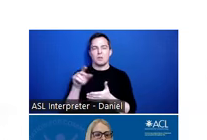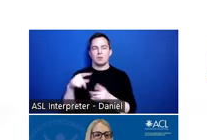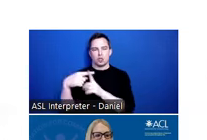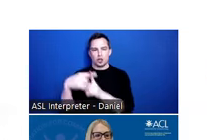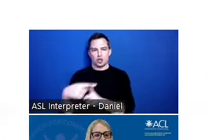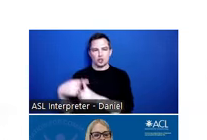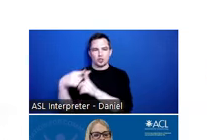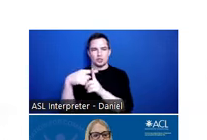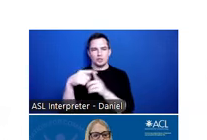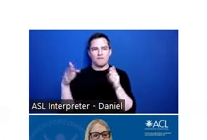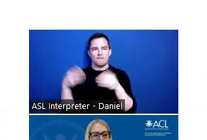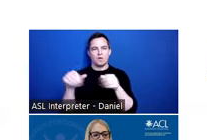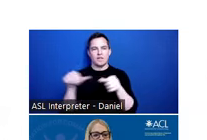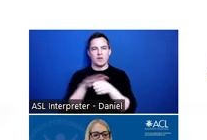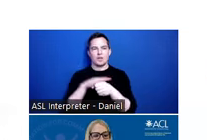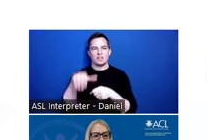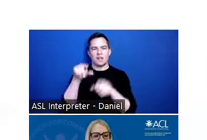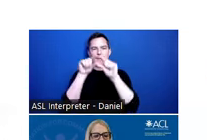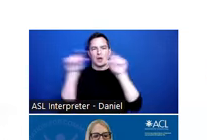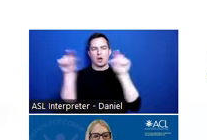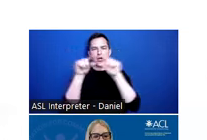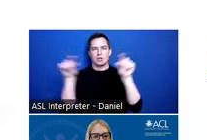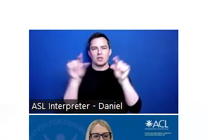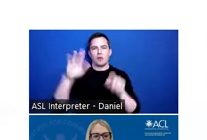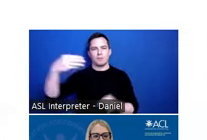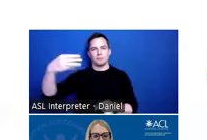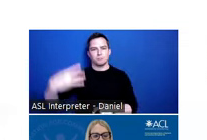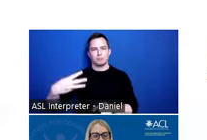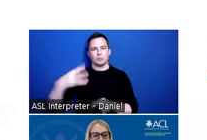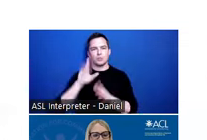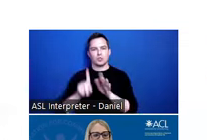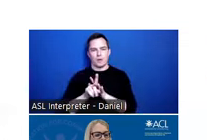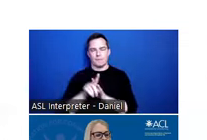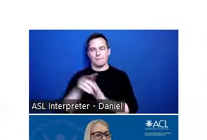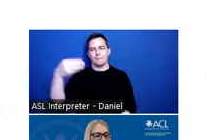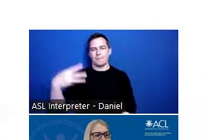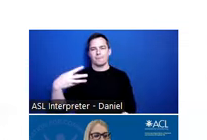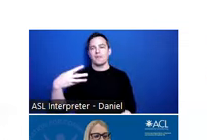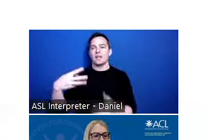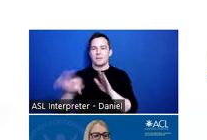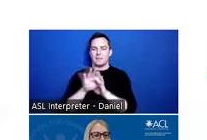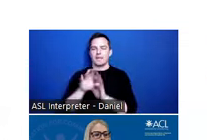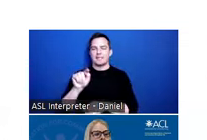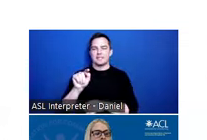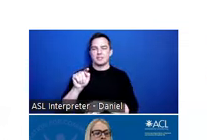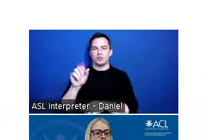area item in the top bar. A dropdown menu will appear. Select traumatic brain injury.